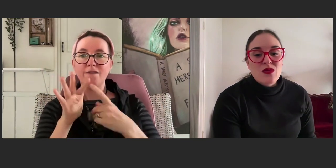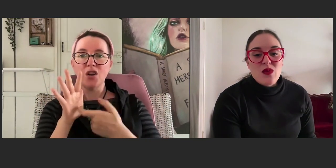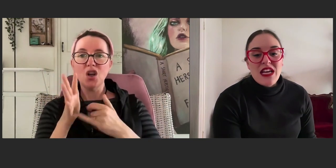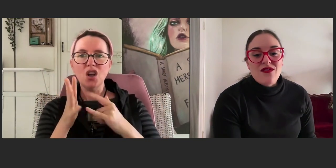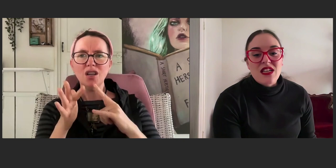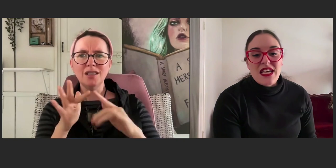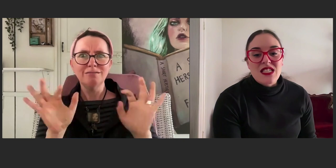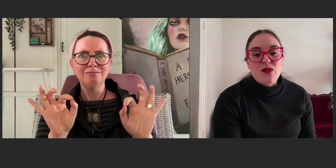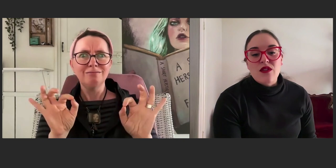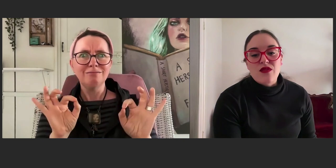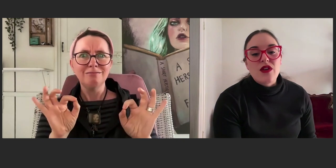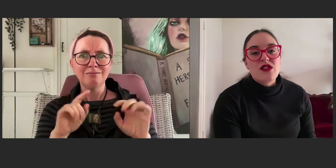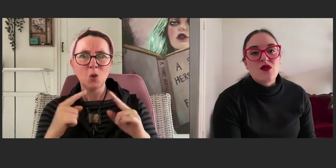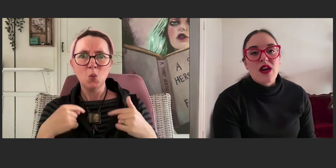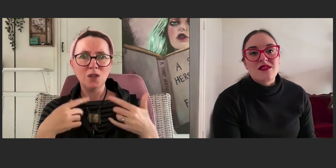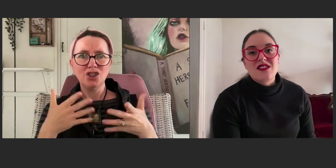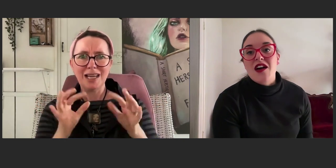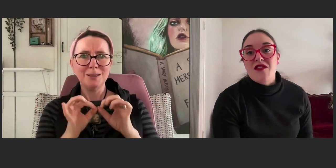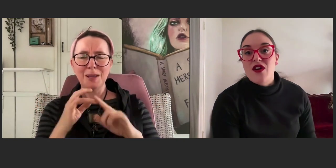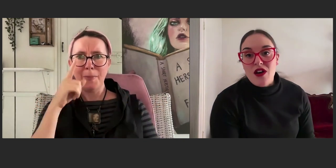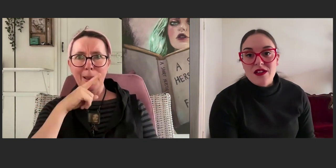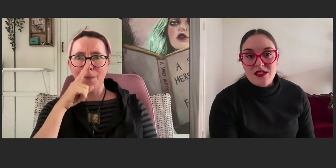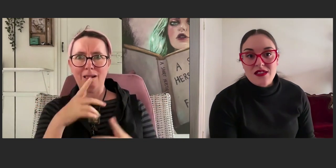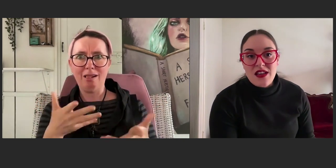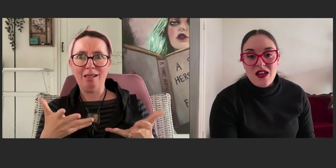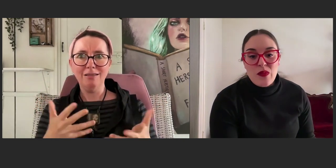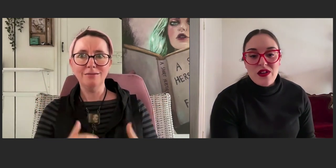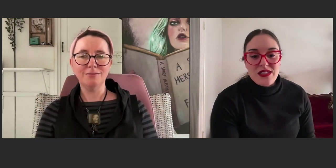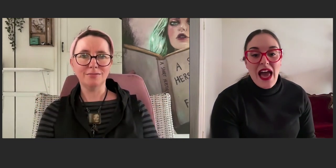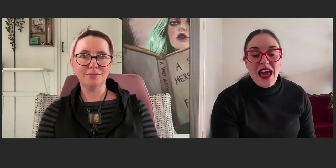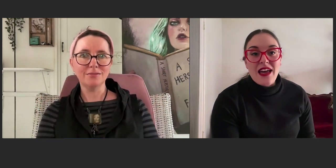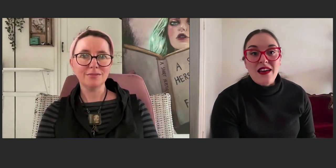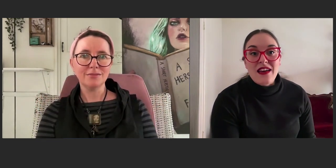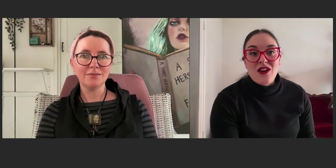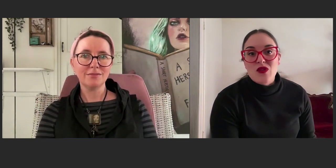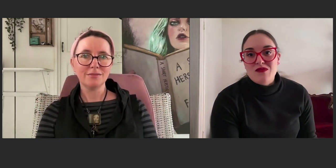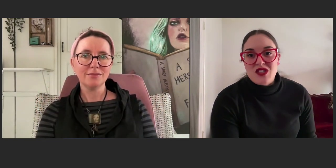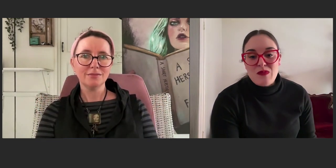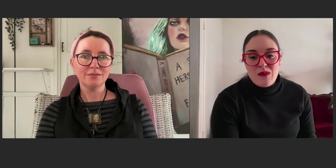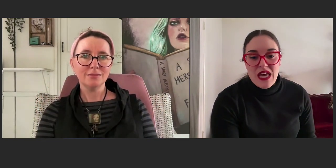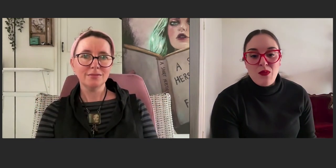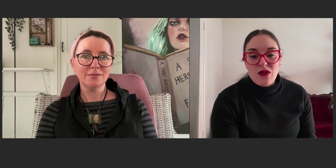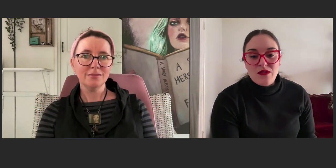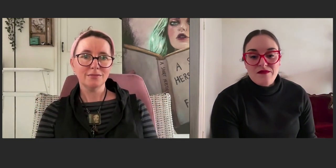we won't even need to be referred to as diverse per se. We'll just be people.